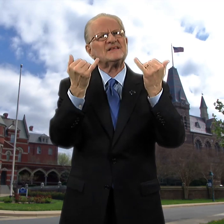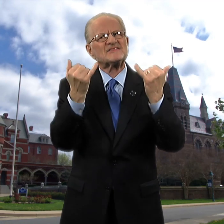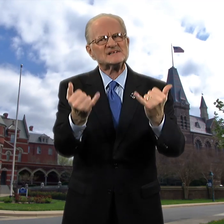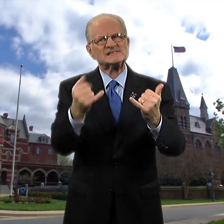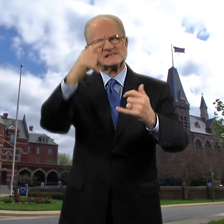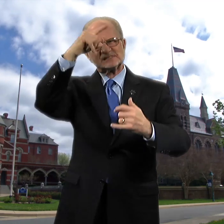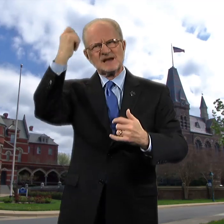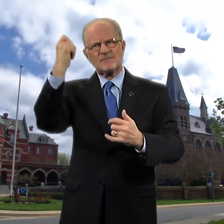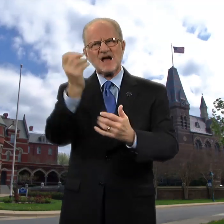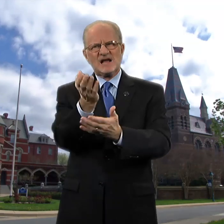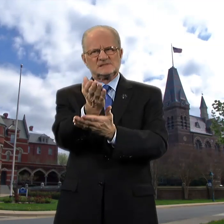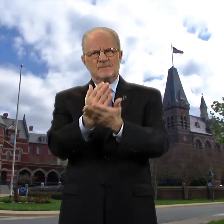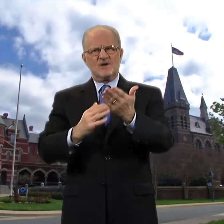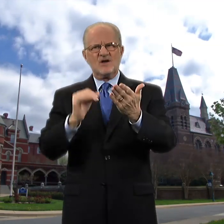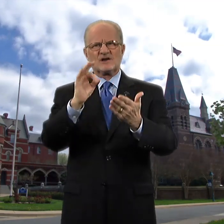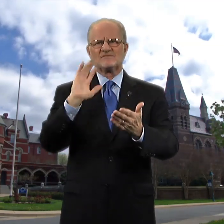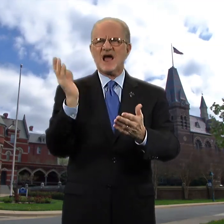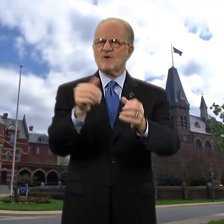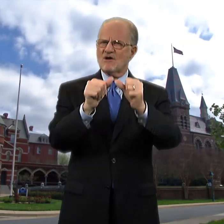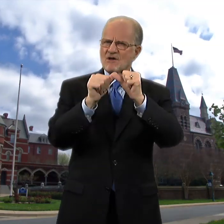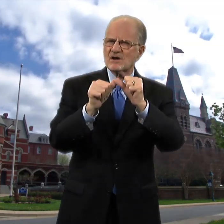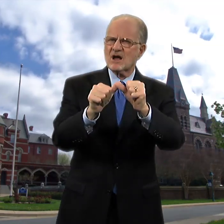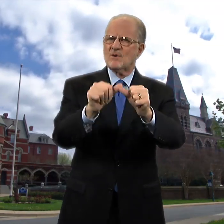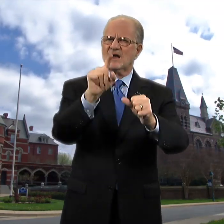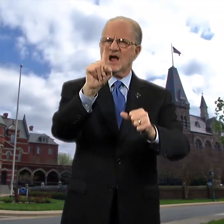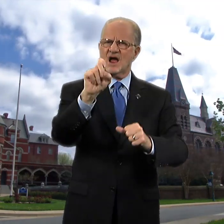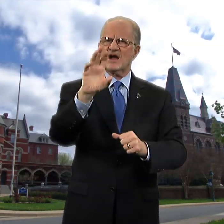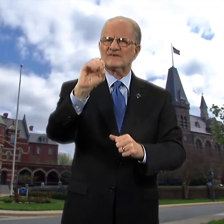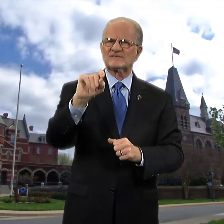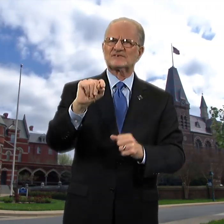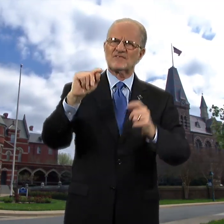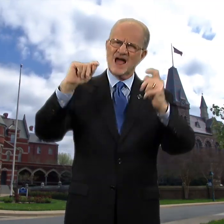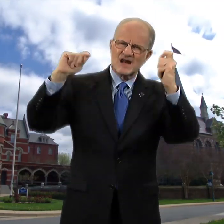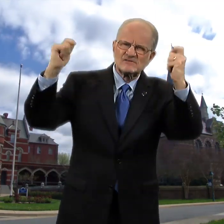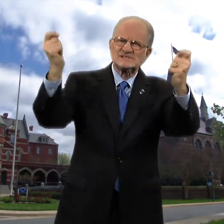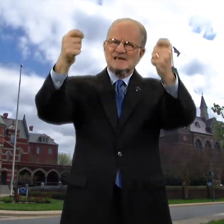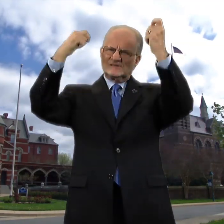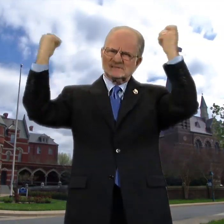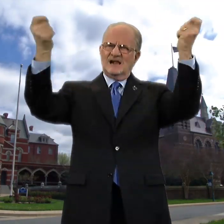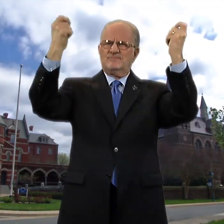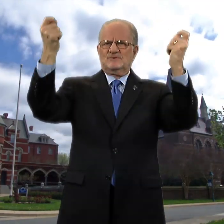This summer, as part of our ongoing 150th anniversary celebrations,